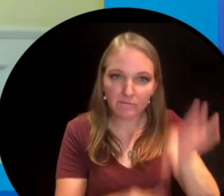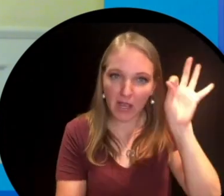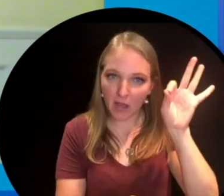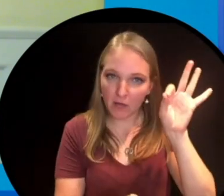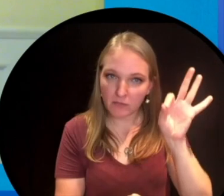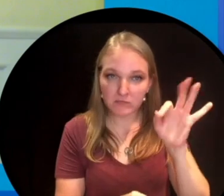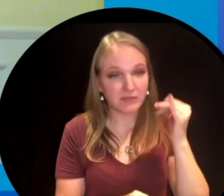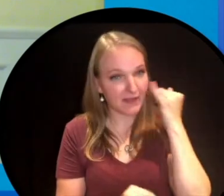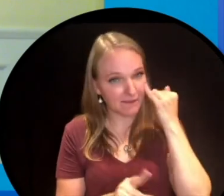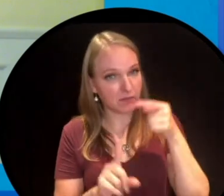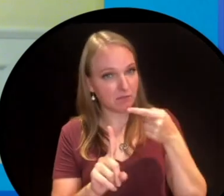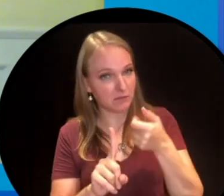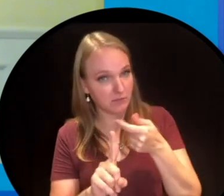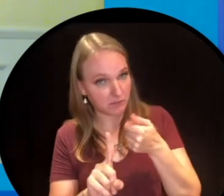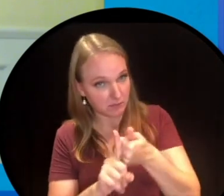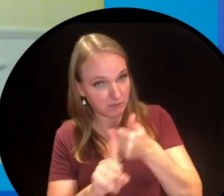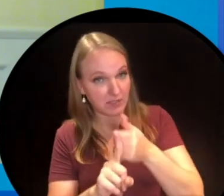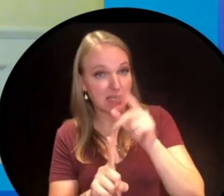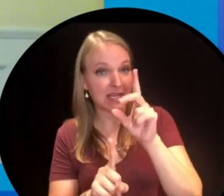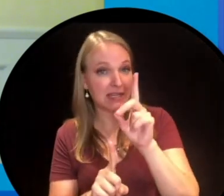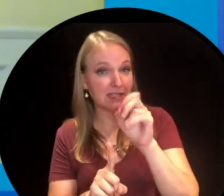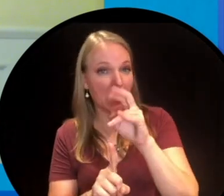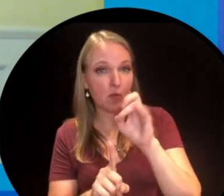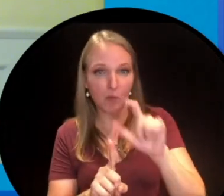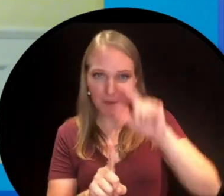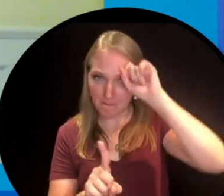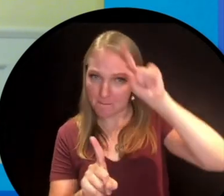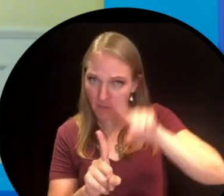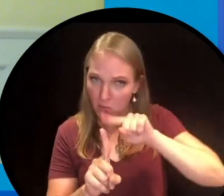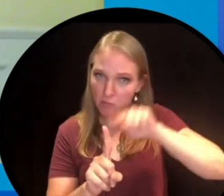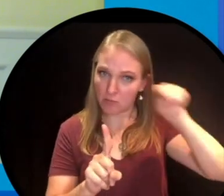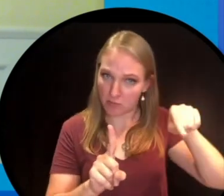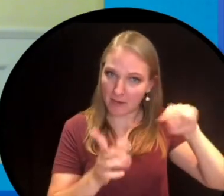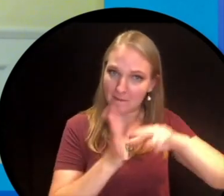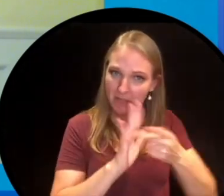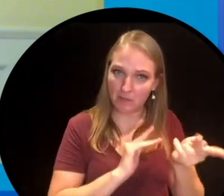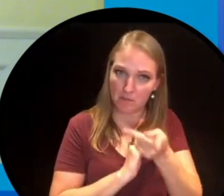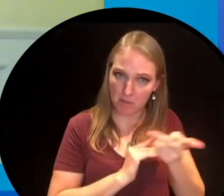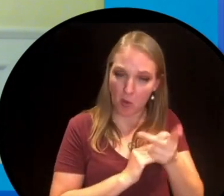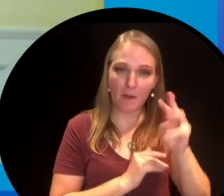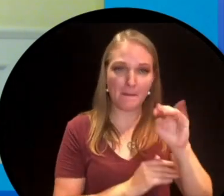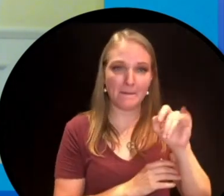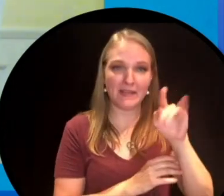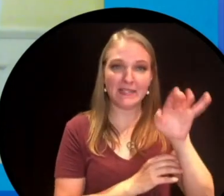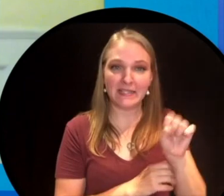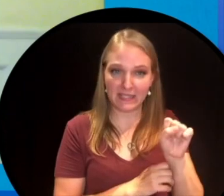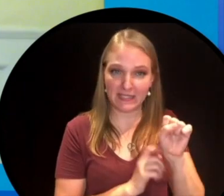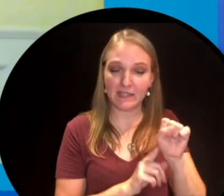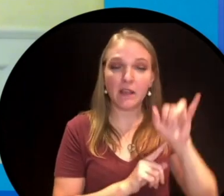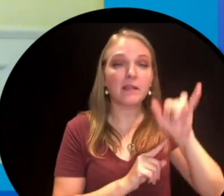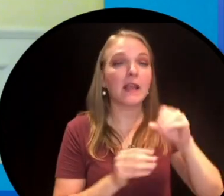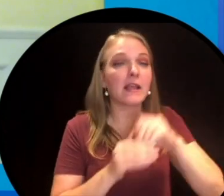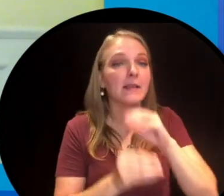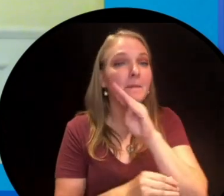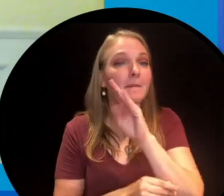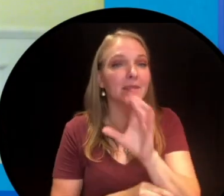Well if Daryl's is Metis then Terry was too and Terry who's by the meeting nation British Columbia